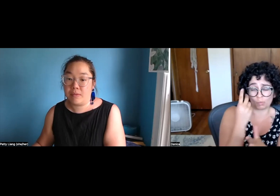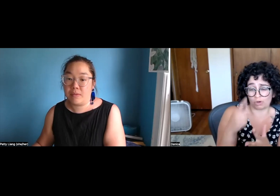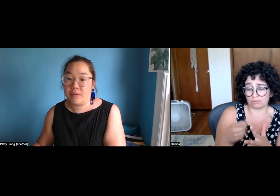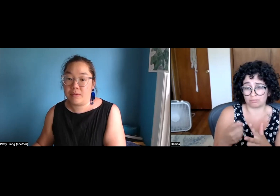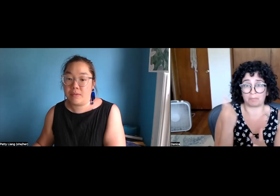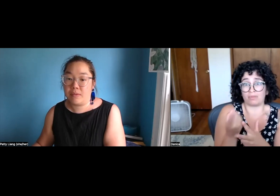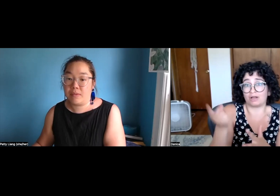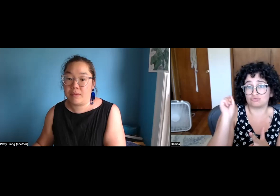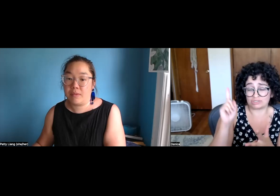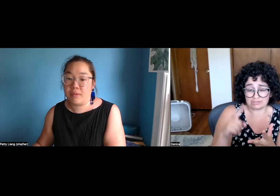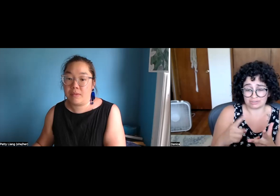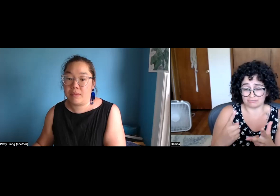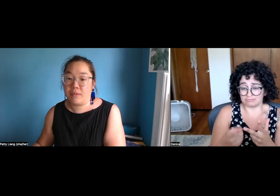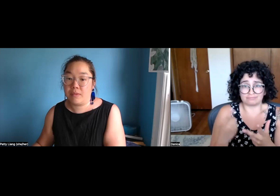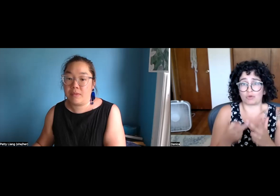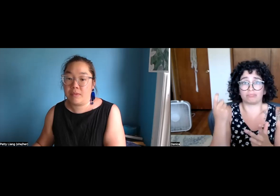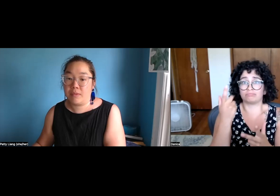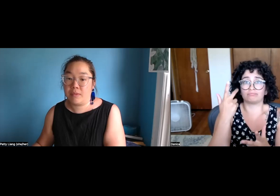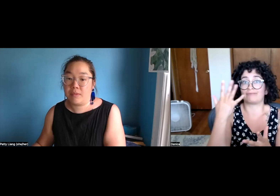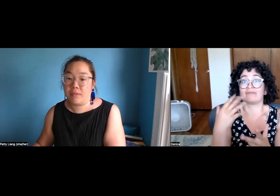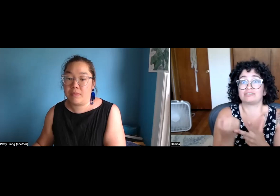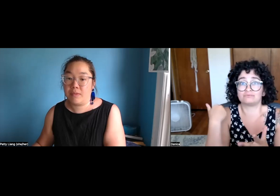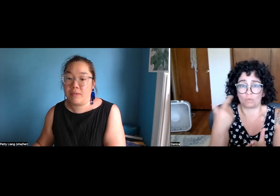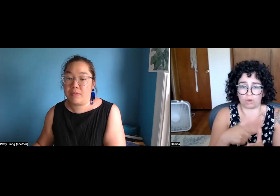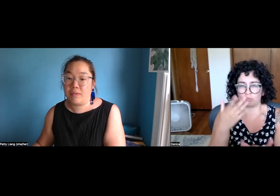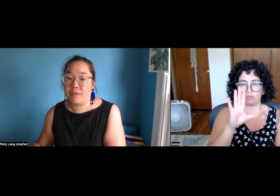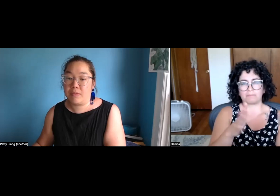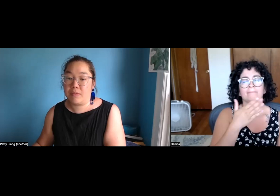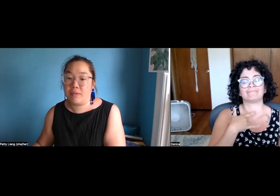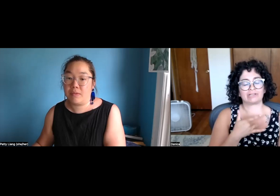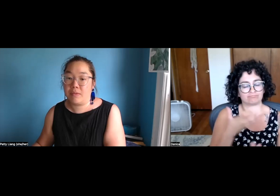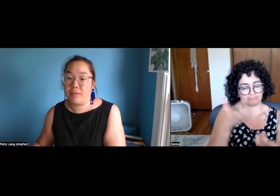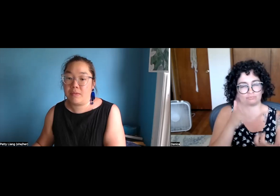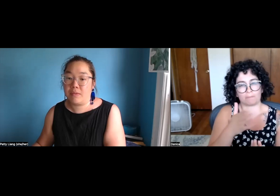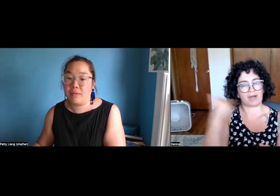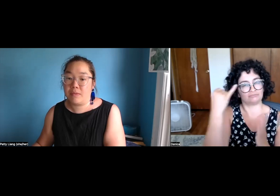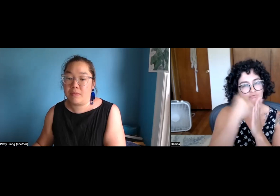what examples of - Plus it could be